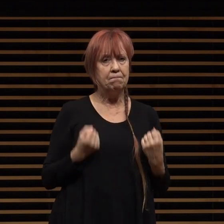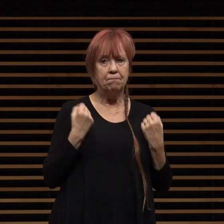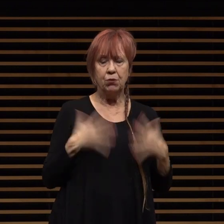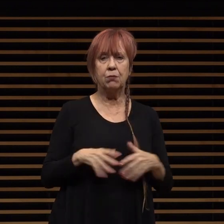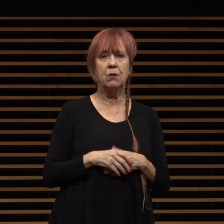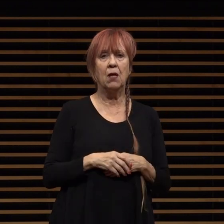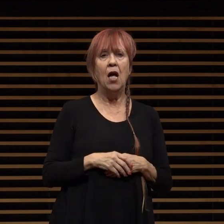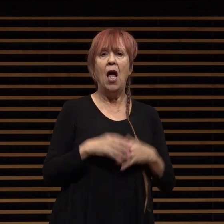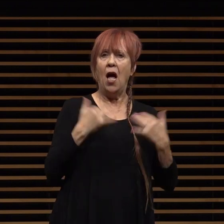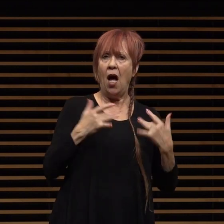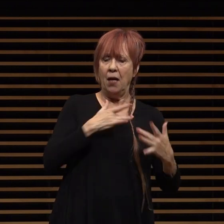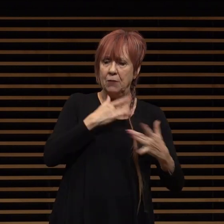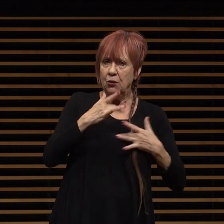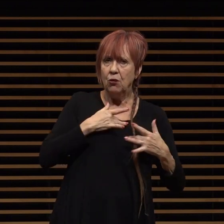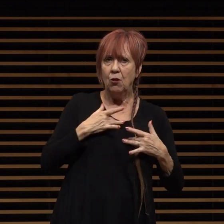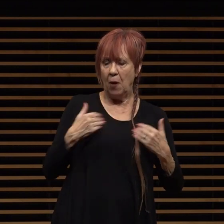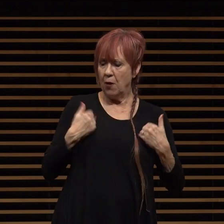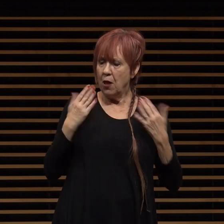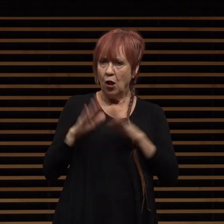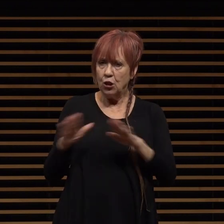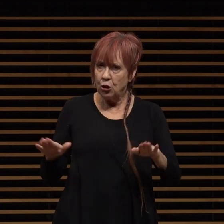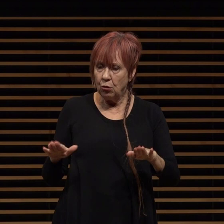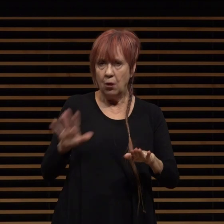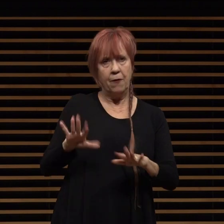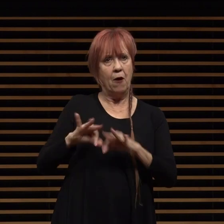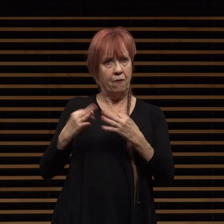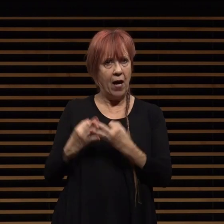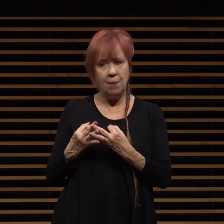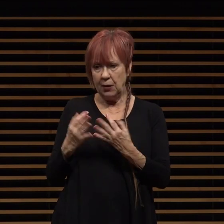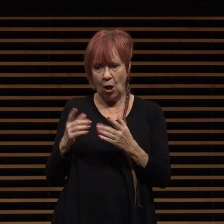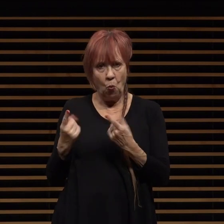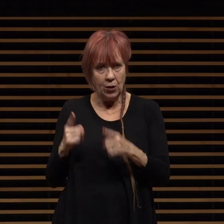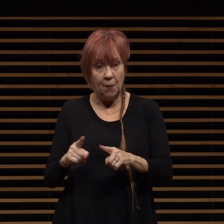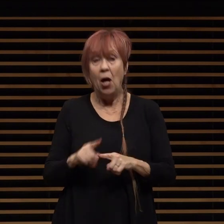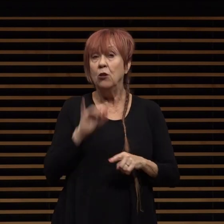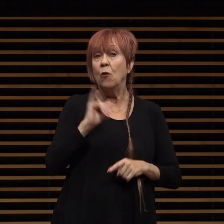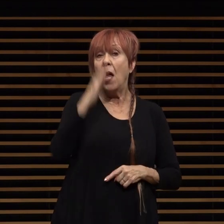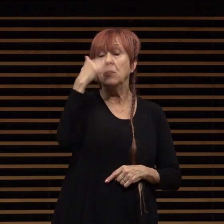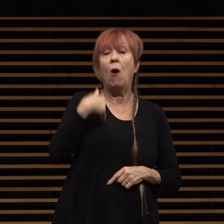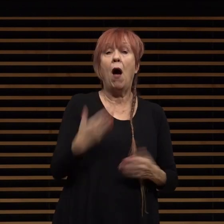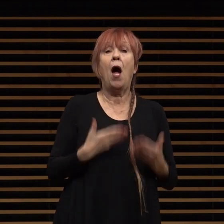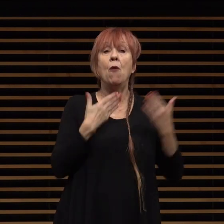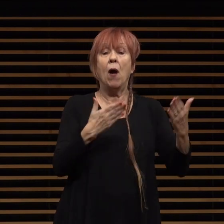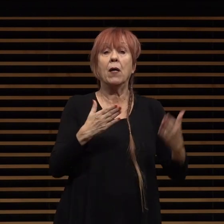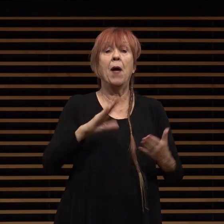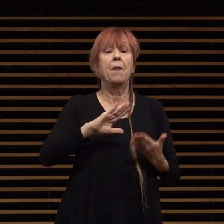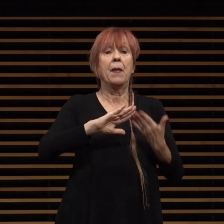children and their families and how they are doing to this end i'm recommending